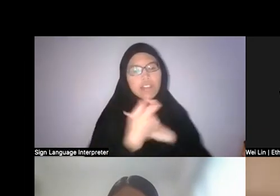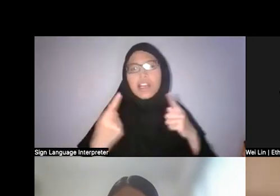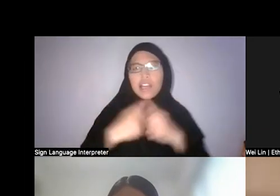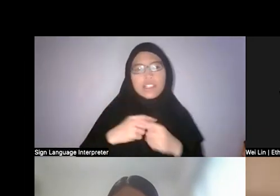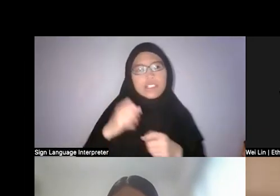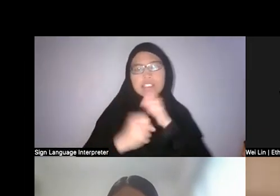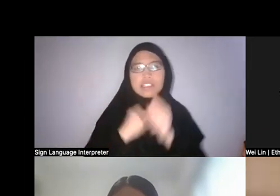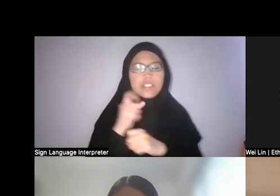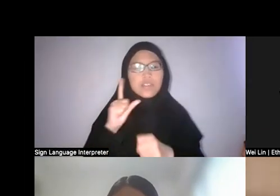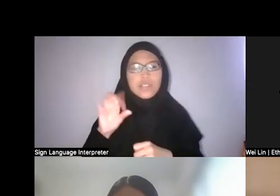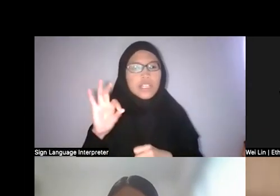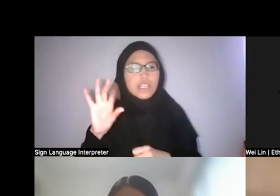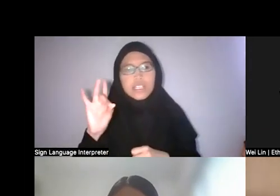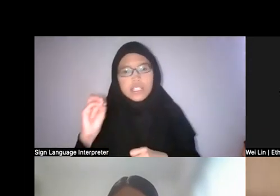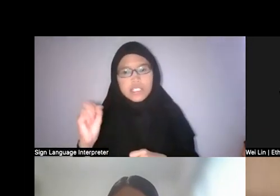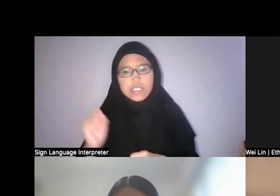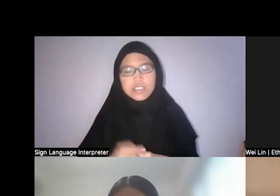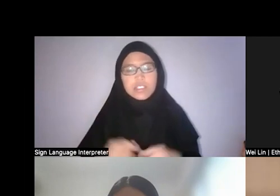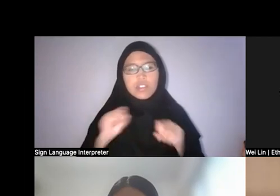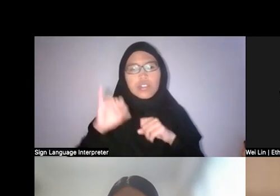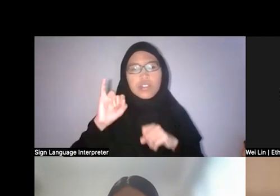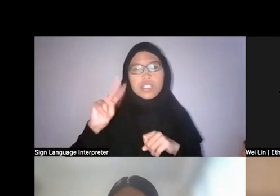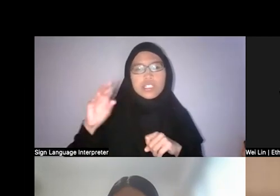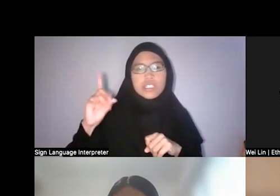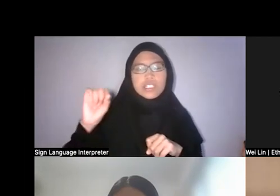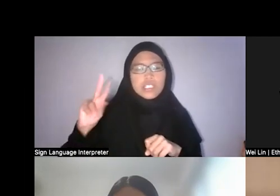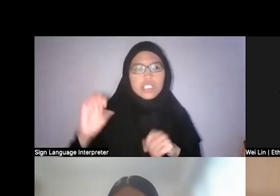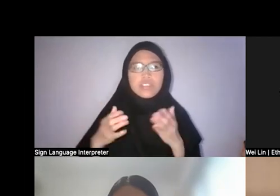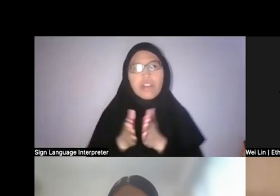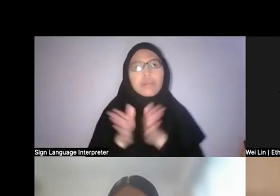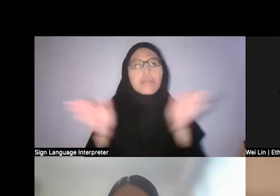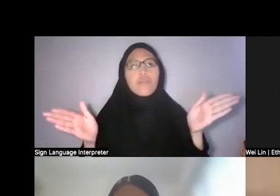So “indigenous” here is really quite a broad and varied category,